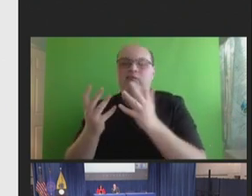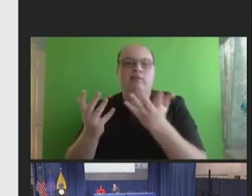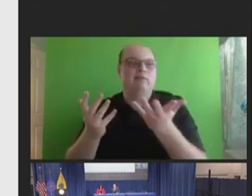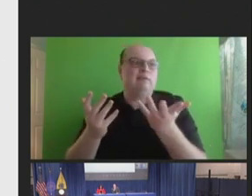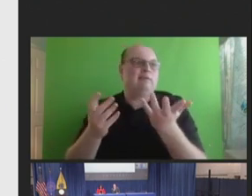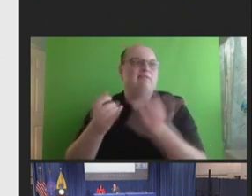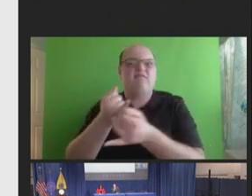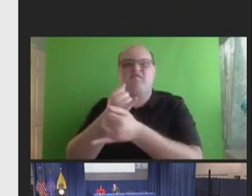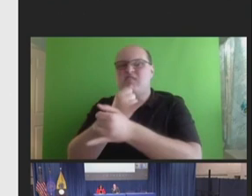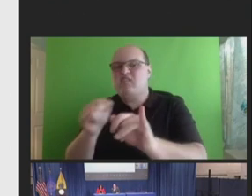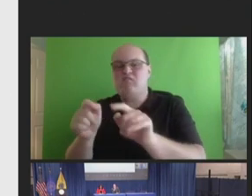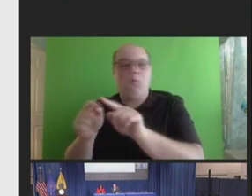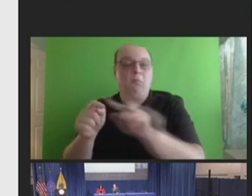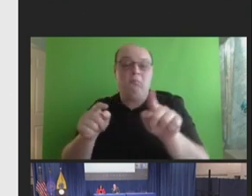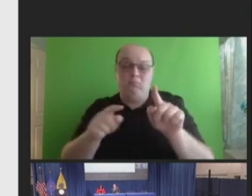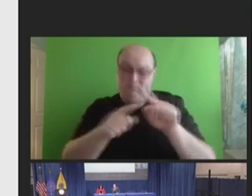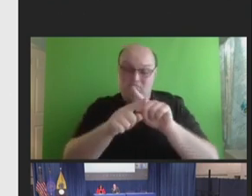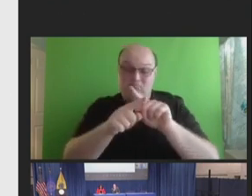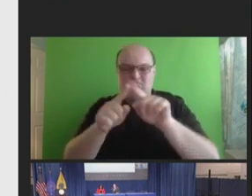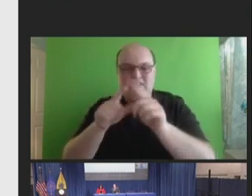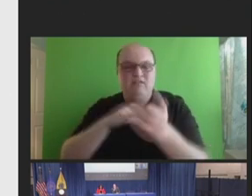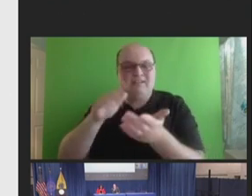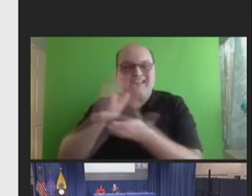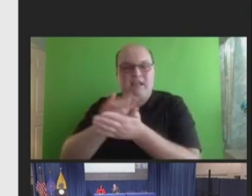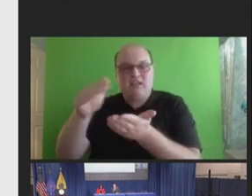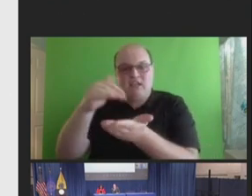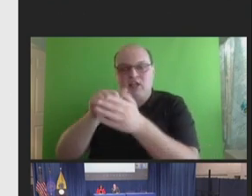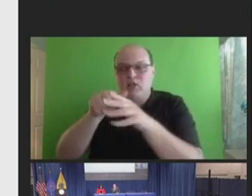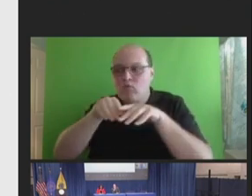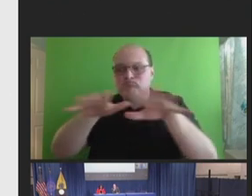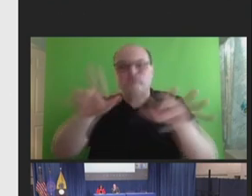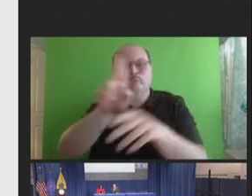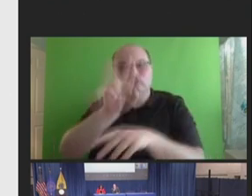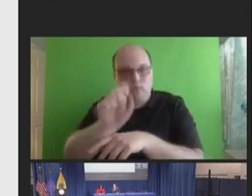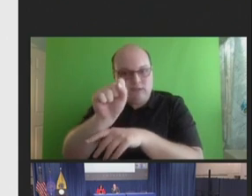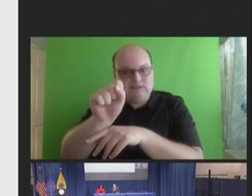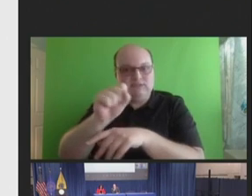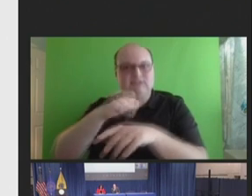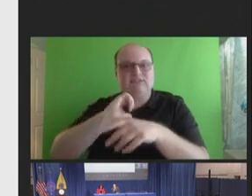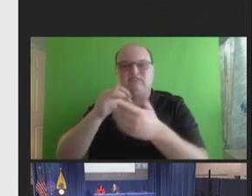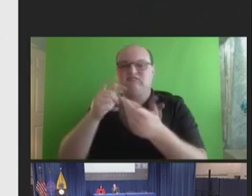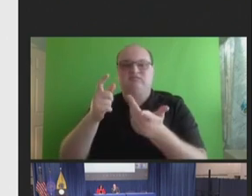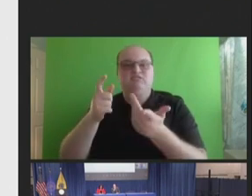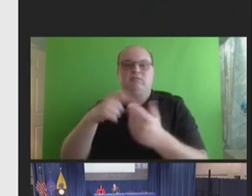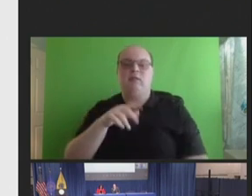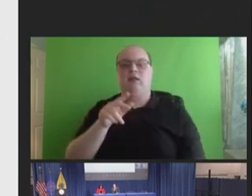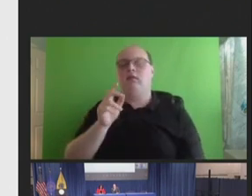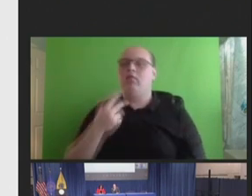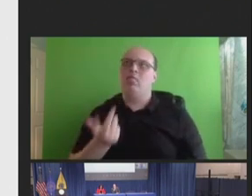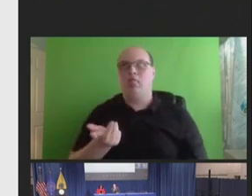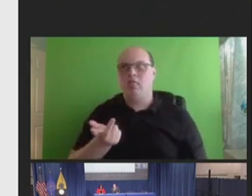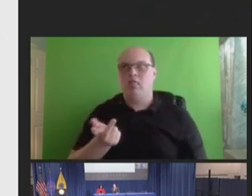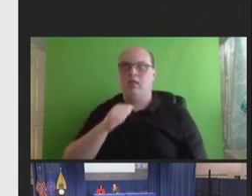individuals at various academic centers across the country kind of just went, "Ugh, not again."